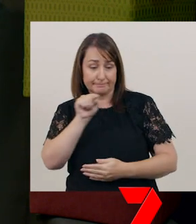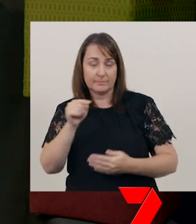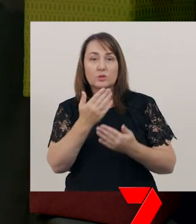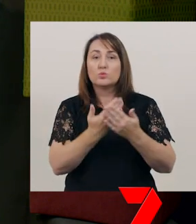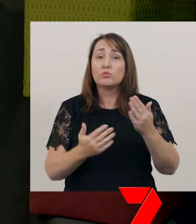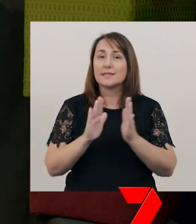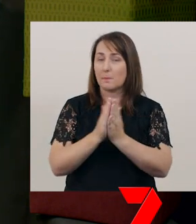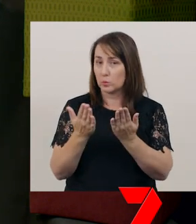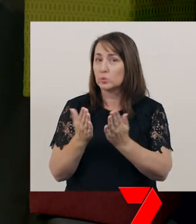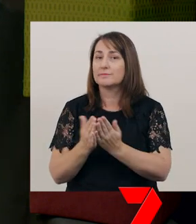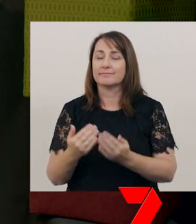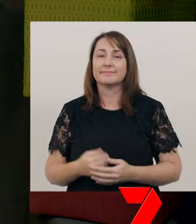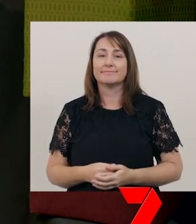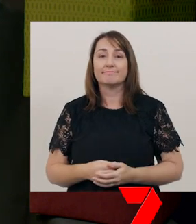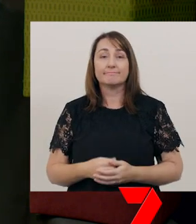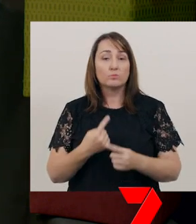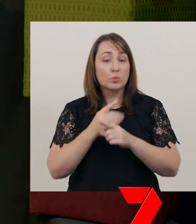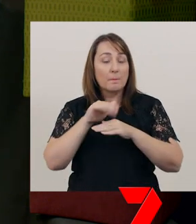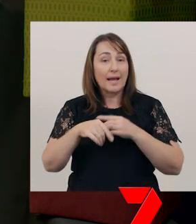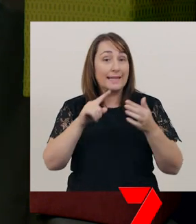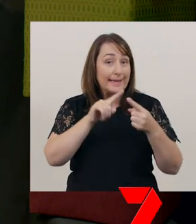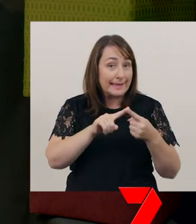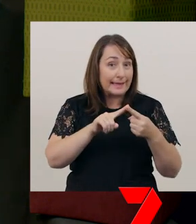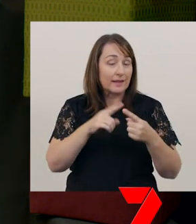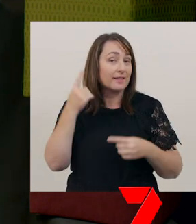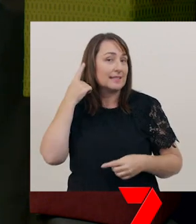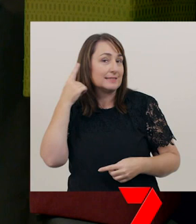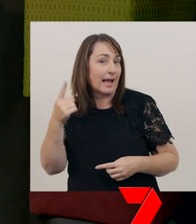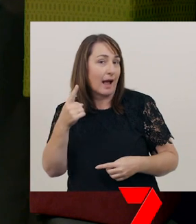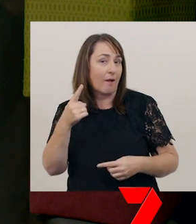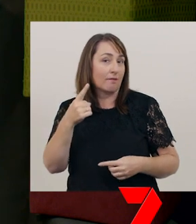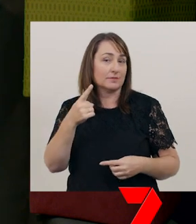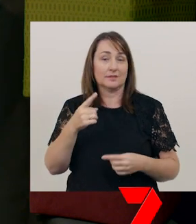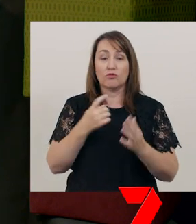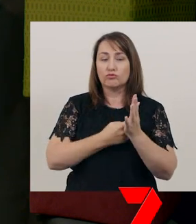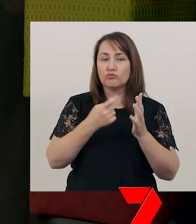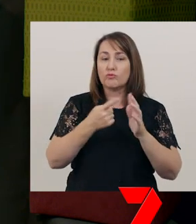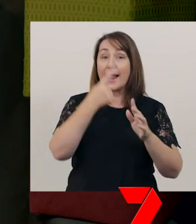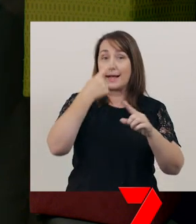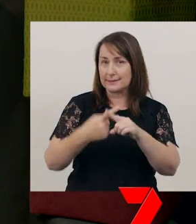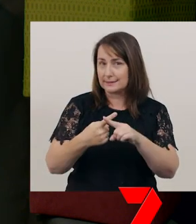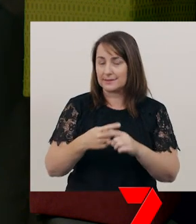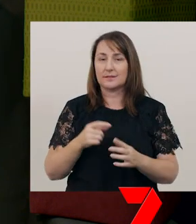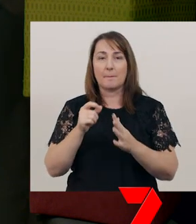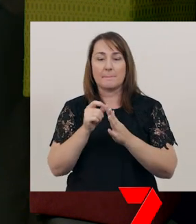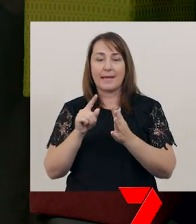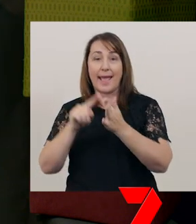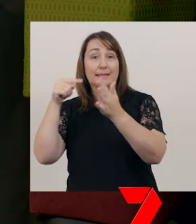We talked about the letter ‘e’ and the sound it can make in words like ‘Rex’, ‘pet’ and ‘bed’.